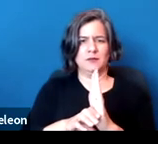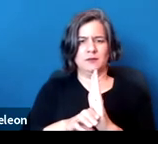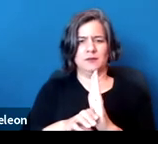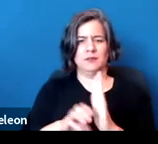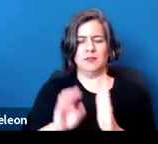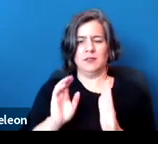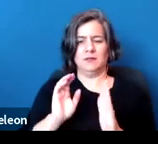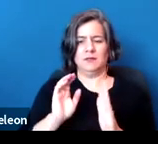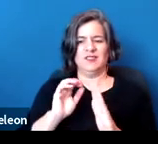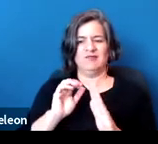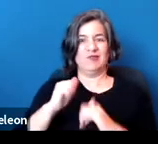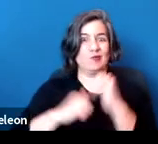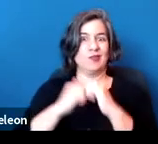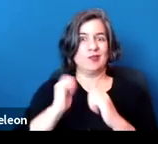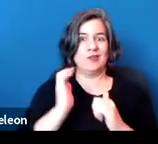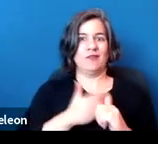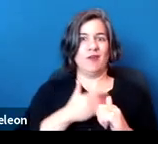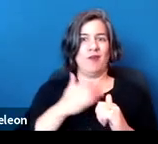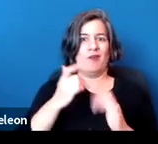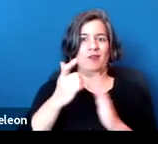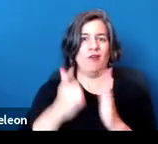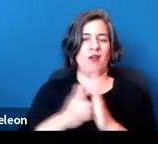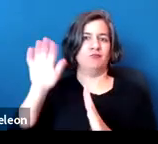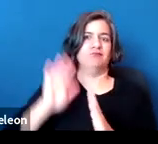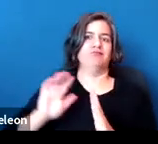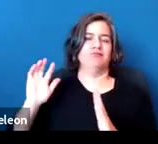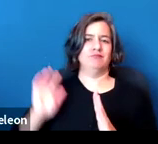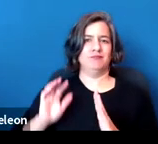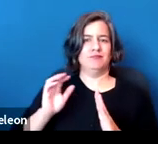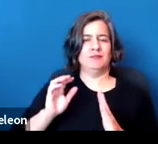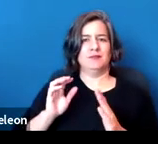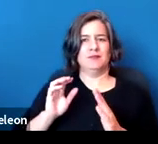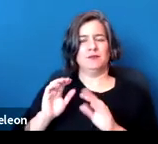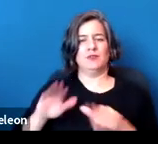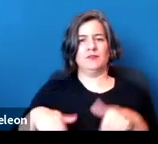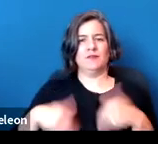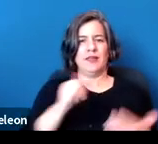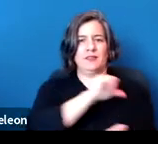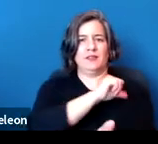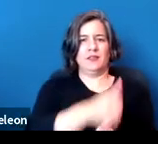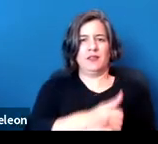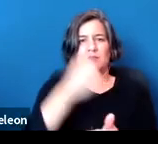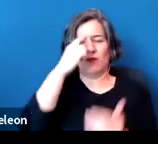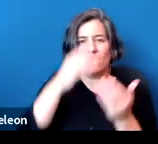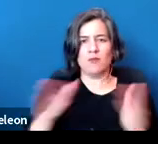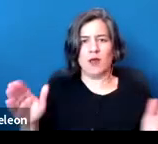it's not going to be legally required.